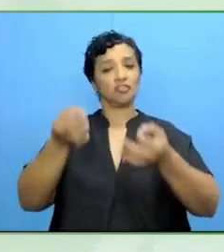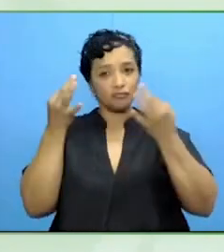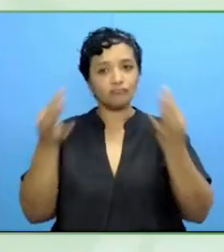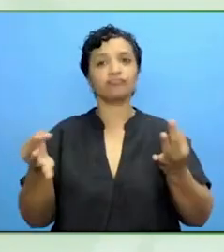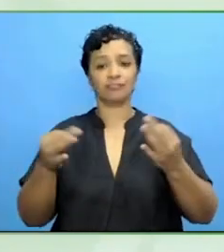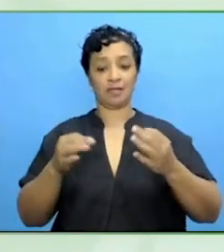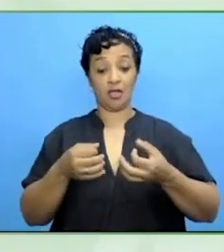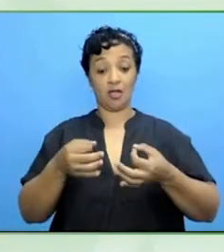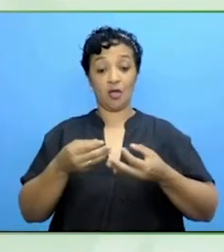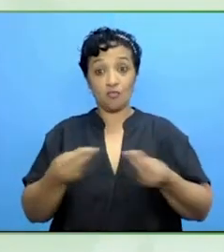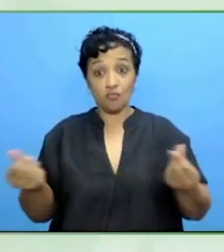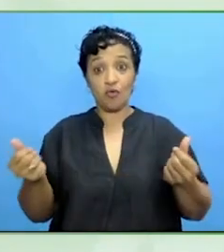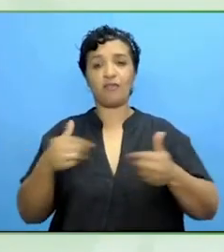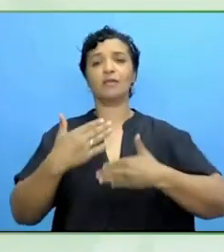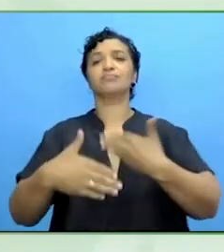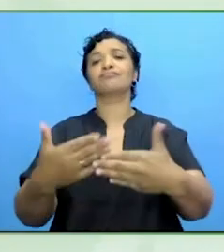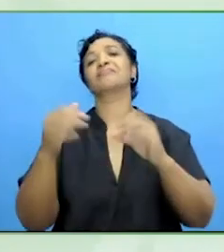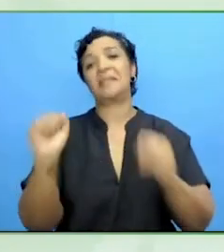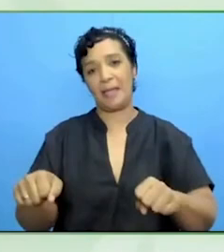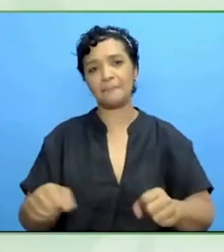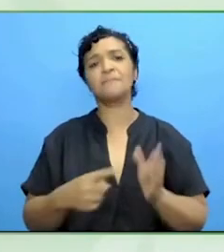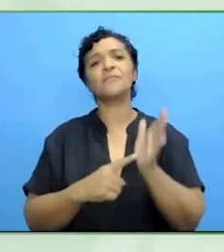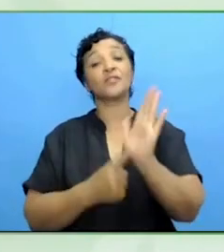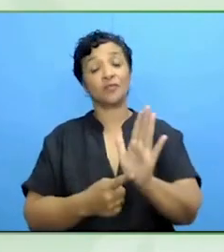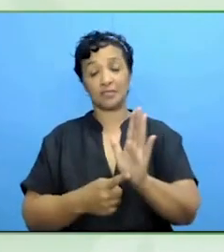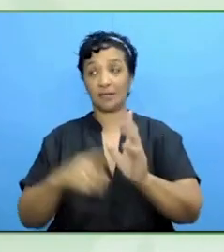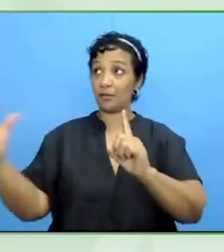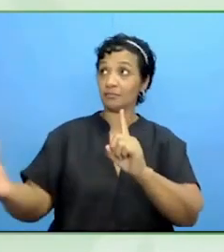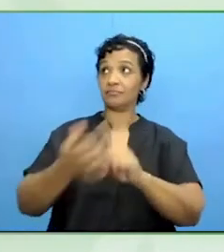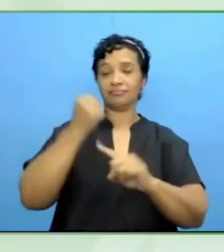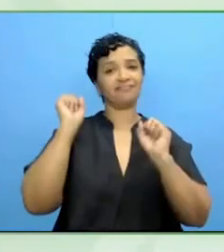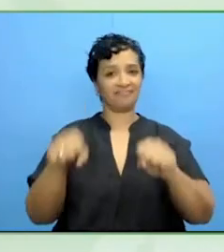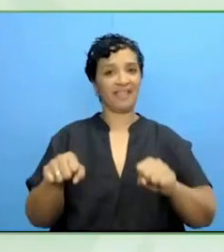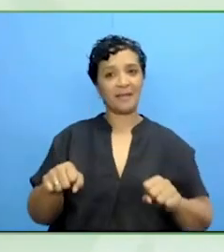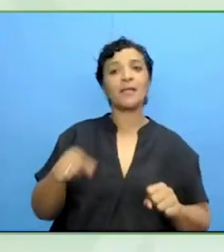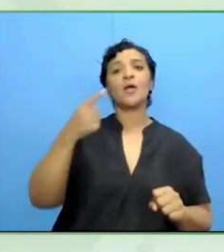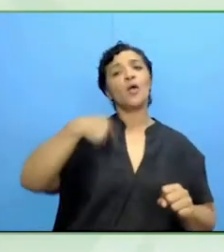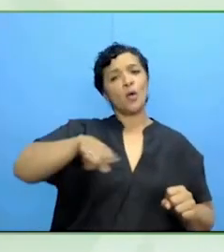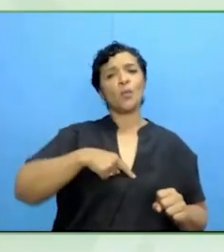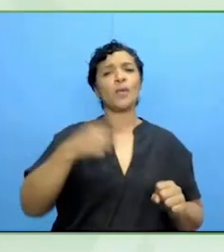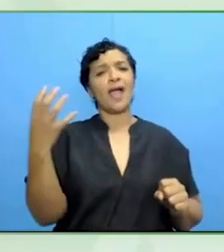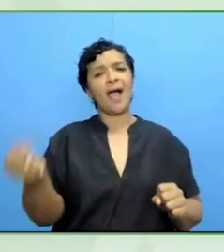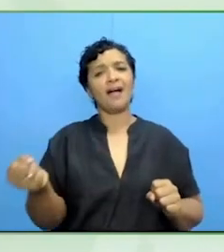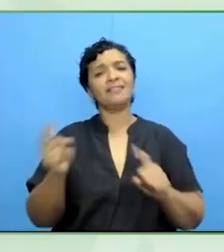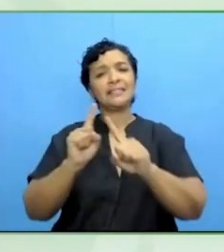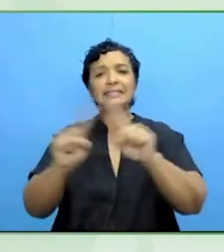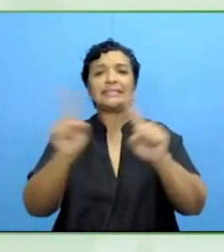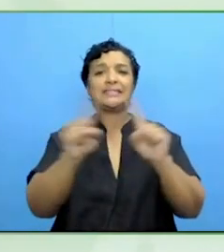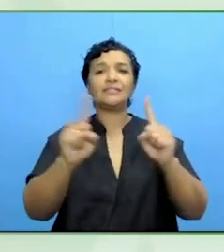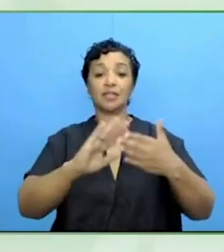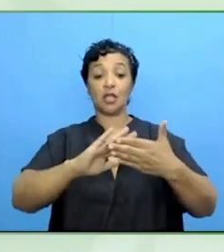And so it is a triumvirate of power. That is what we try to do with communities of practice and the